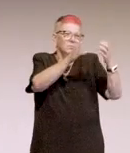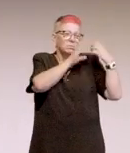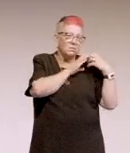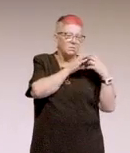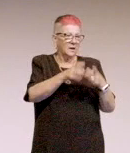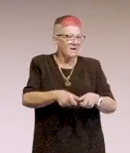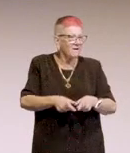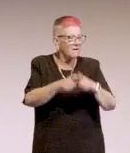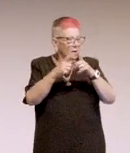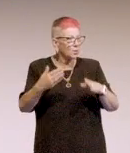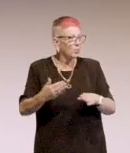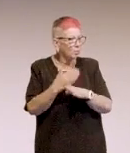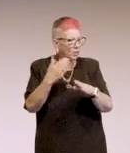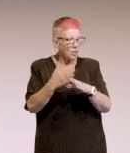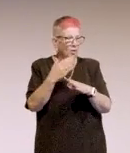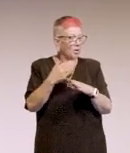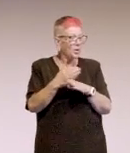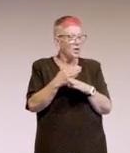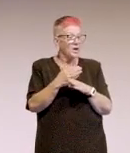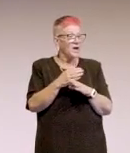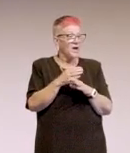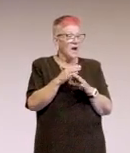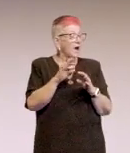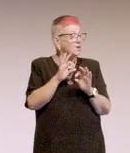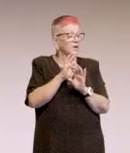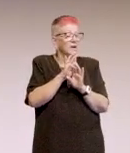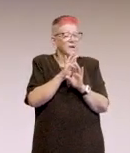And not once was accessibility mentioned.